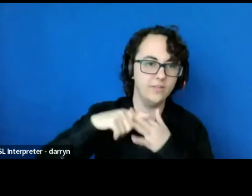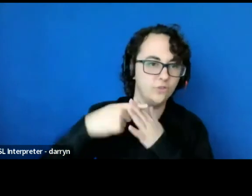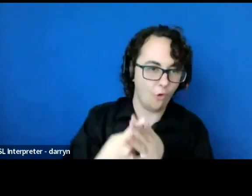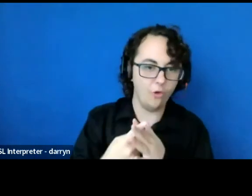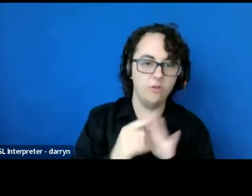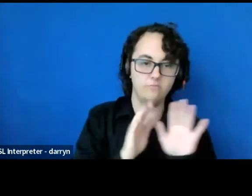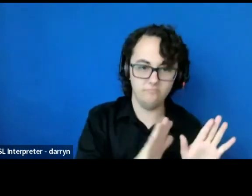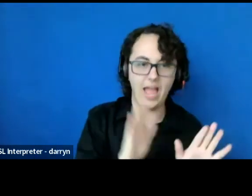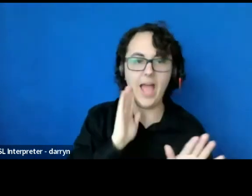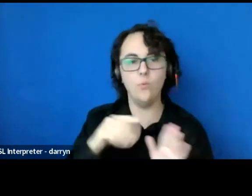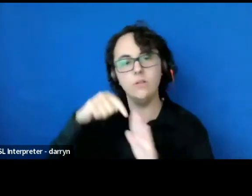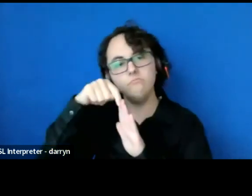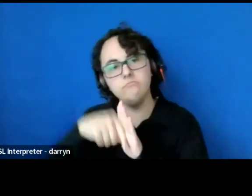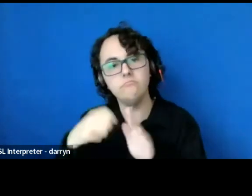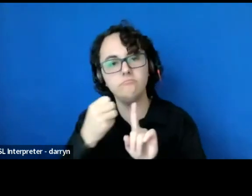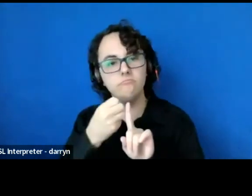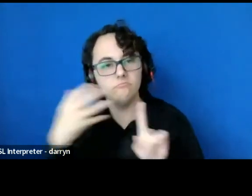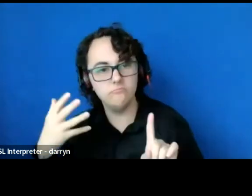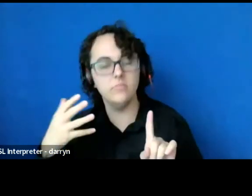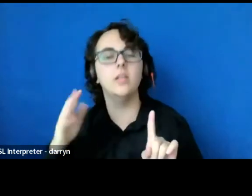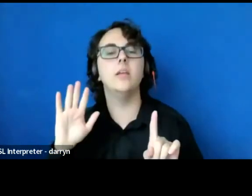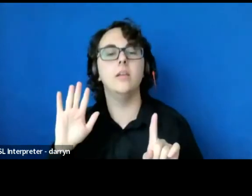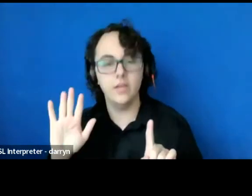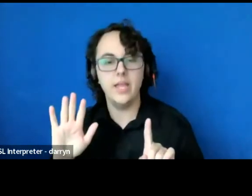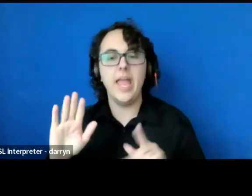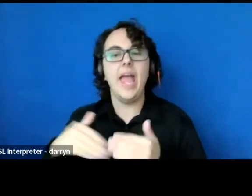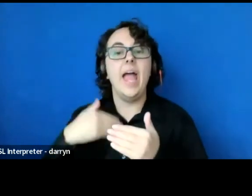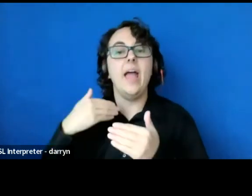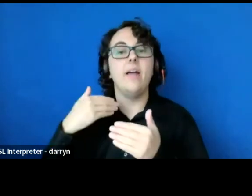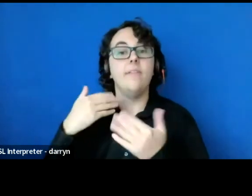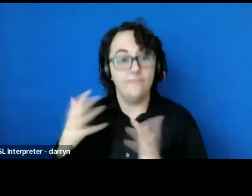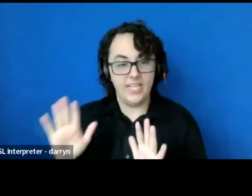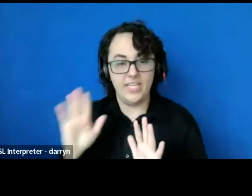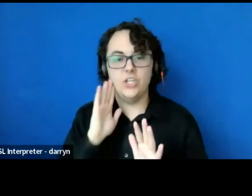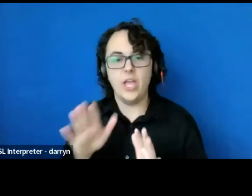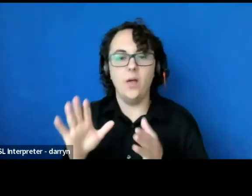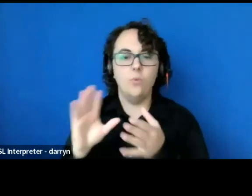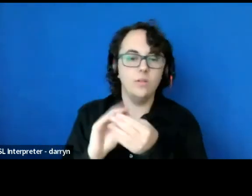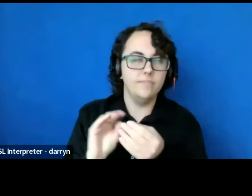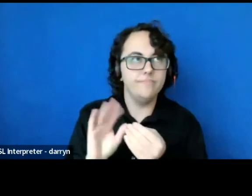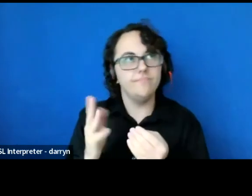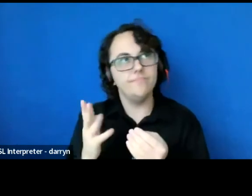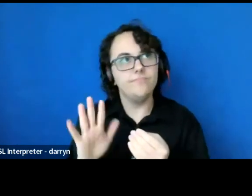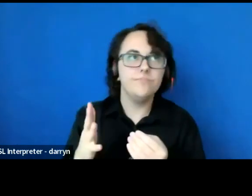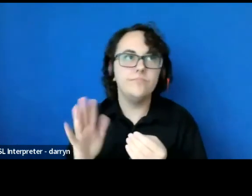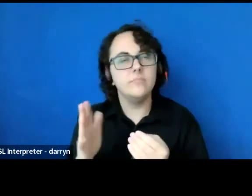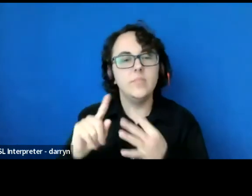and then I'm going to talk with... Well sort of start the conversation.